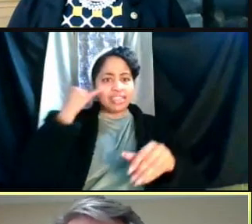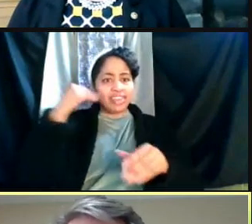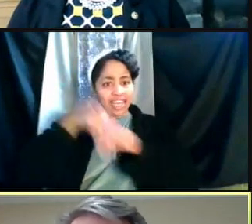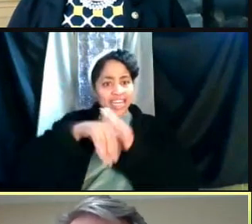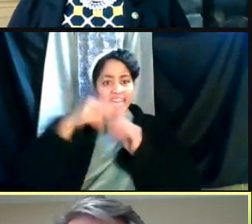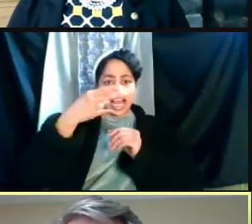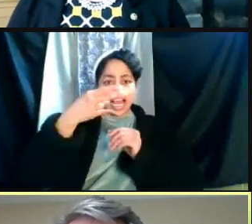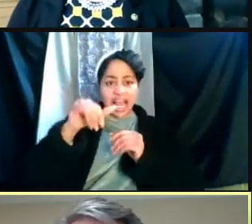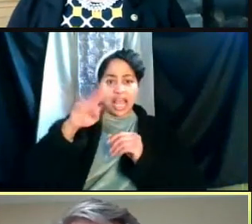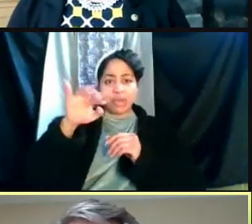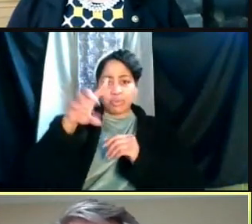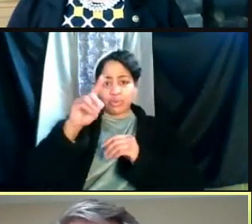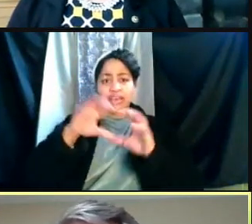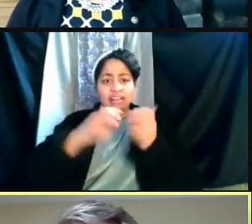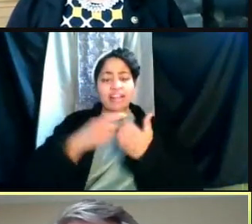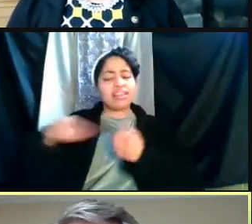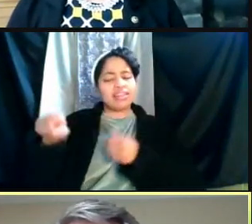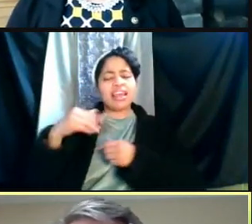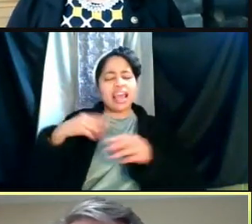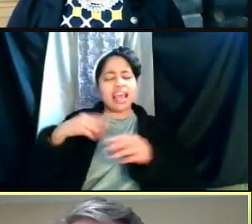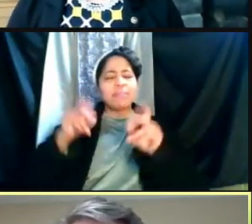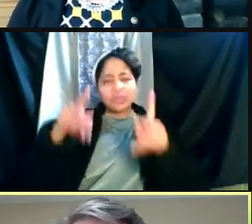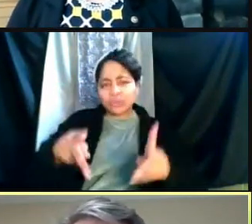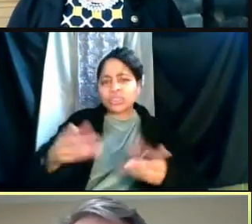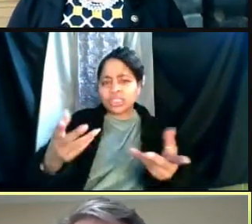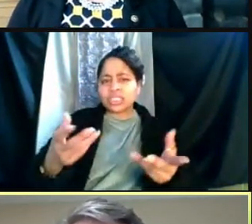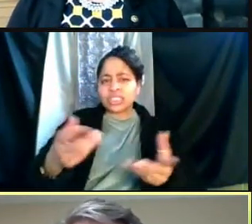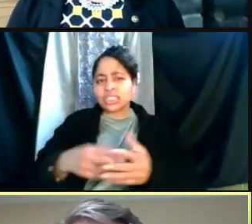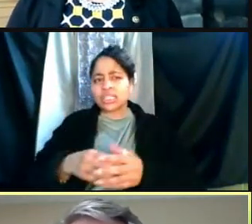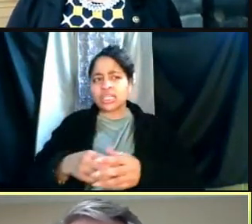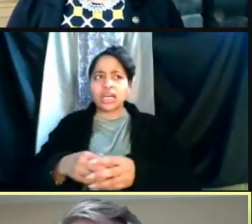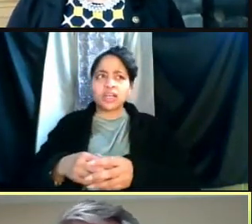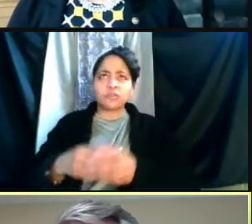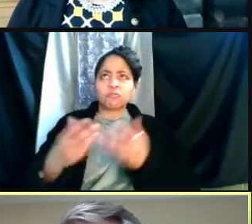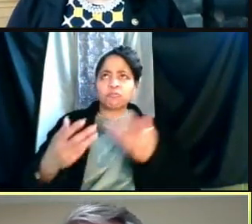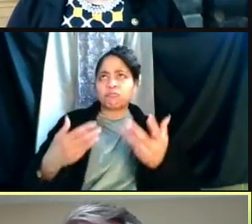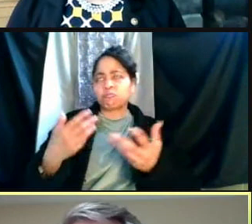And they've had an opportunity to ask for an exemption